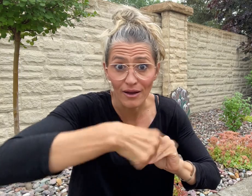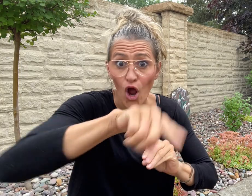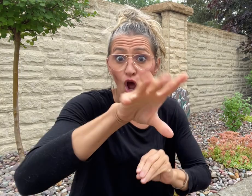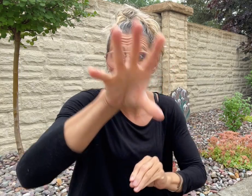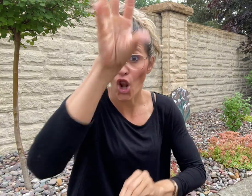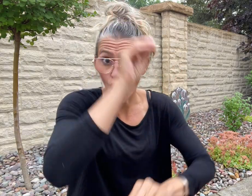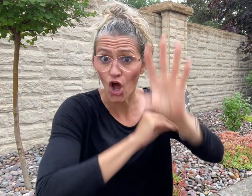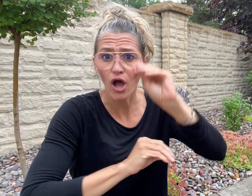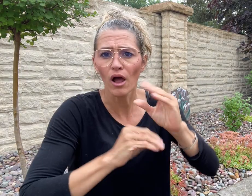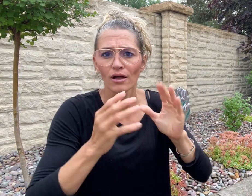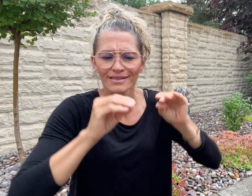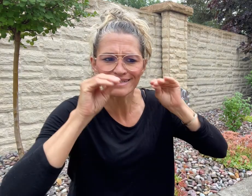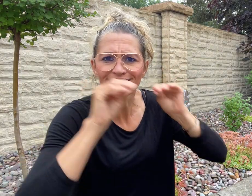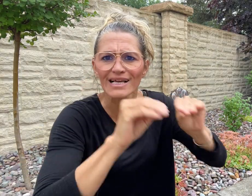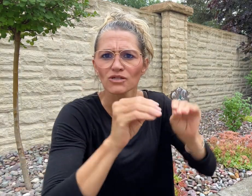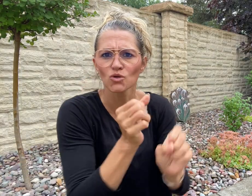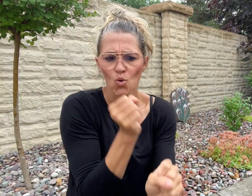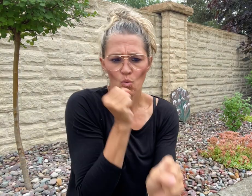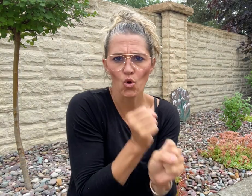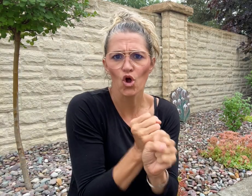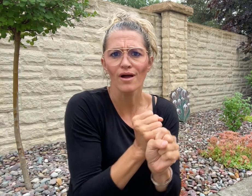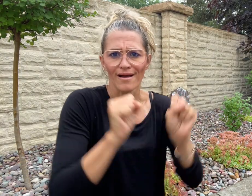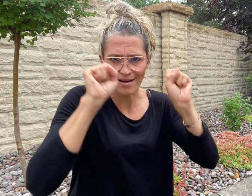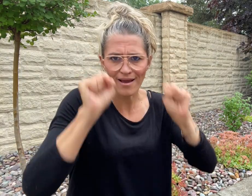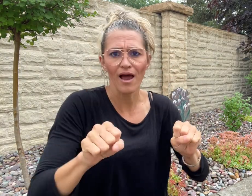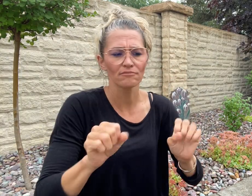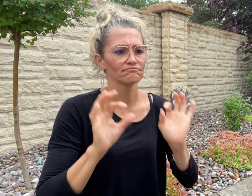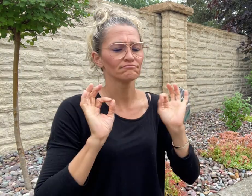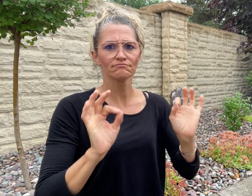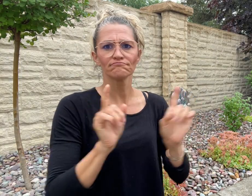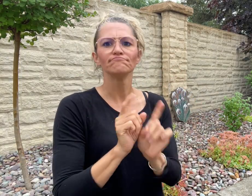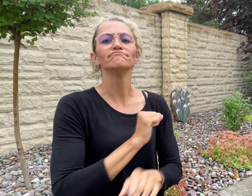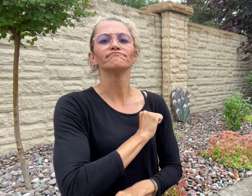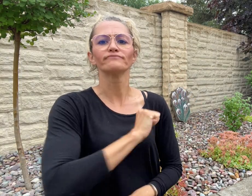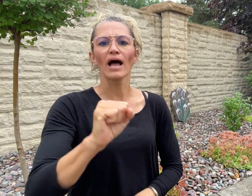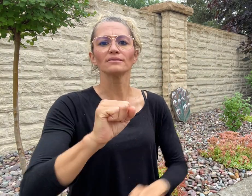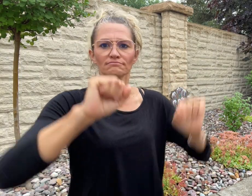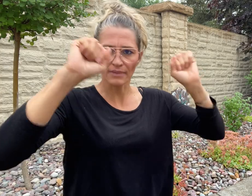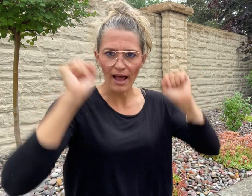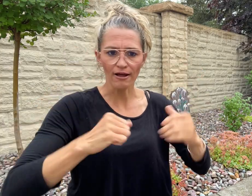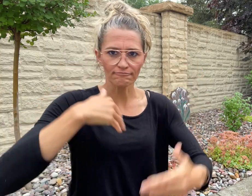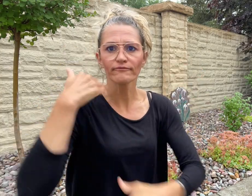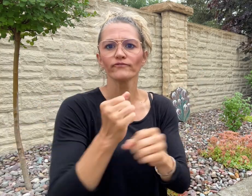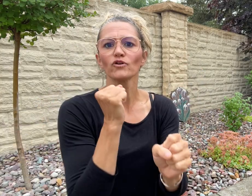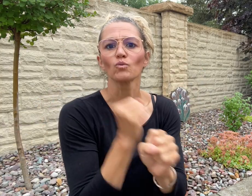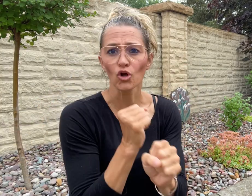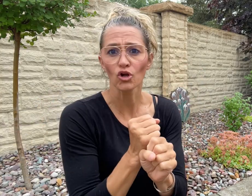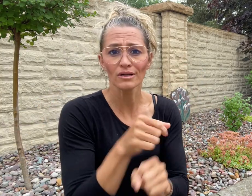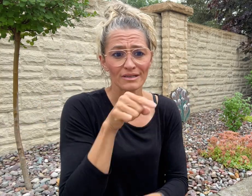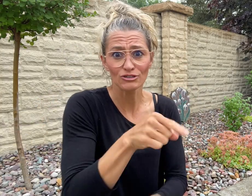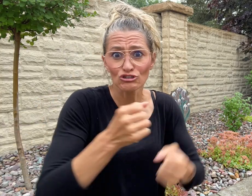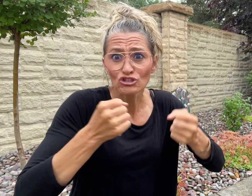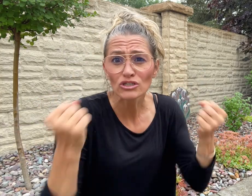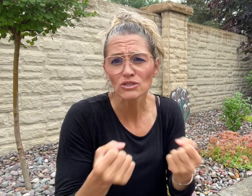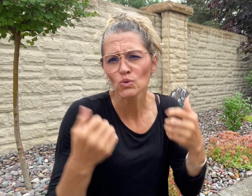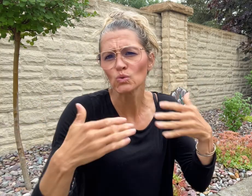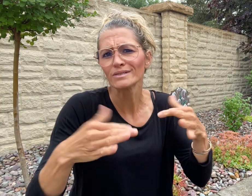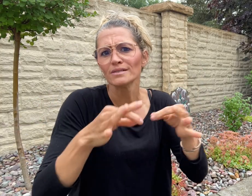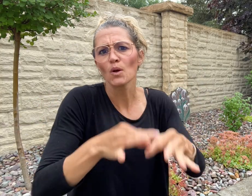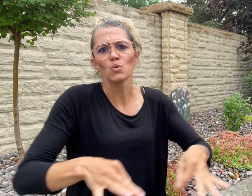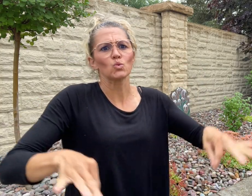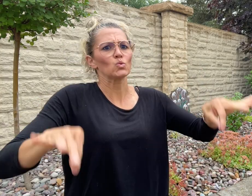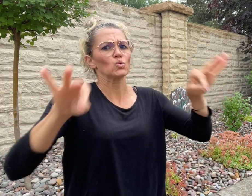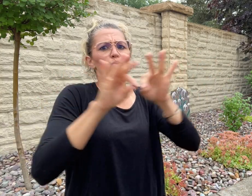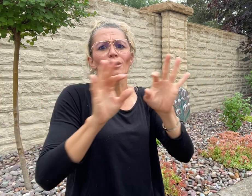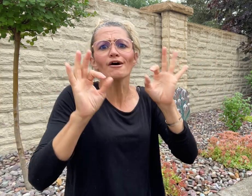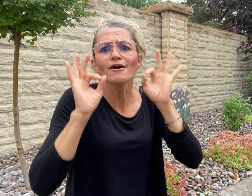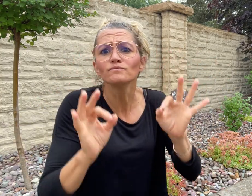undergo work readiness training which is critical